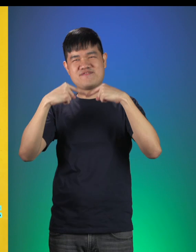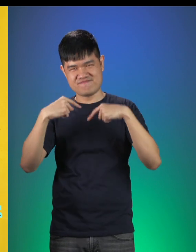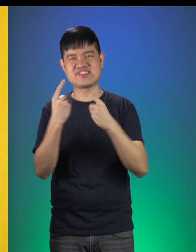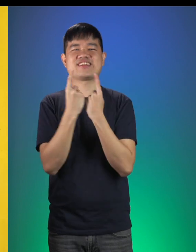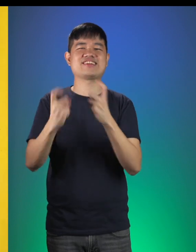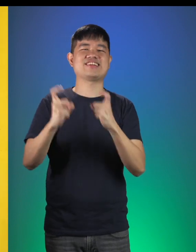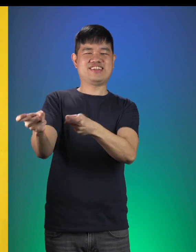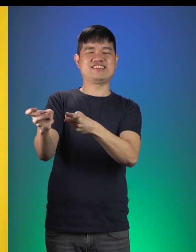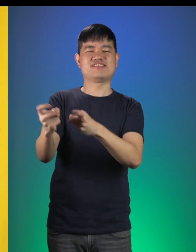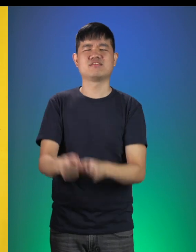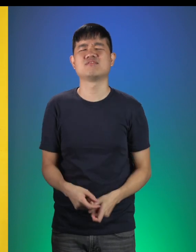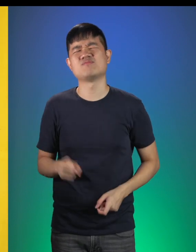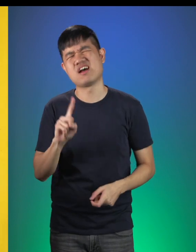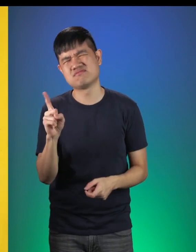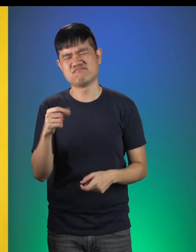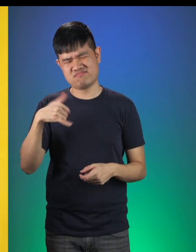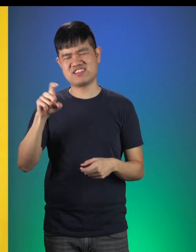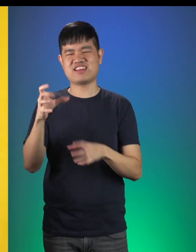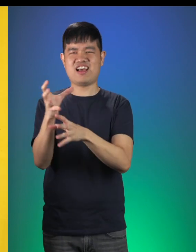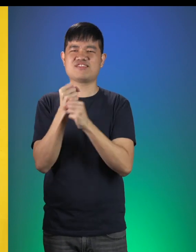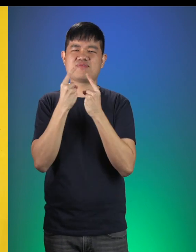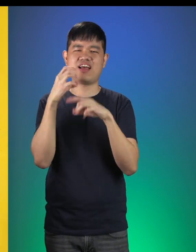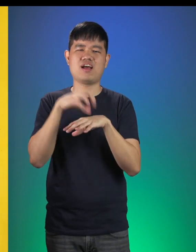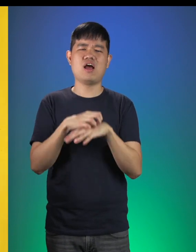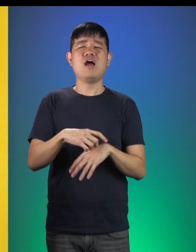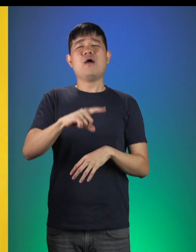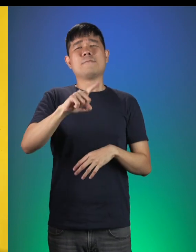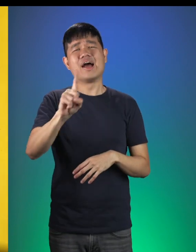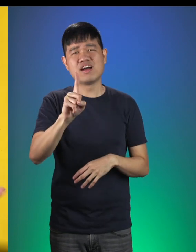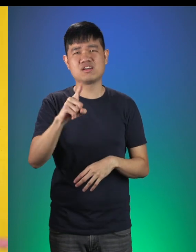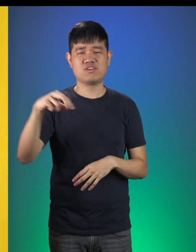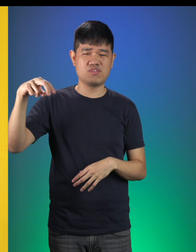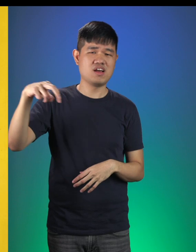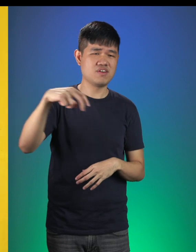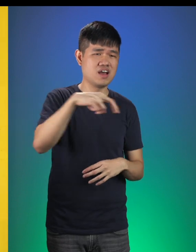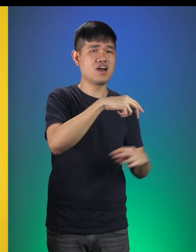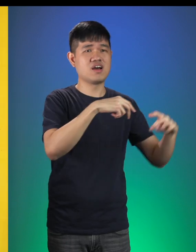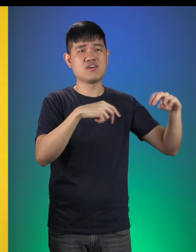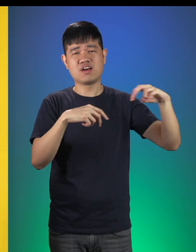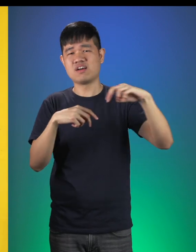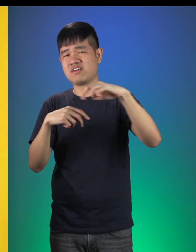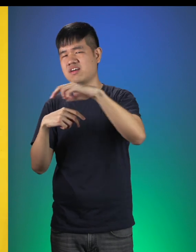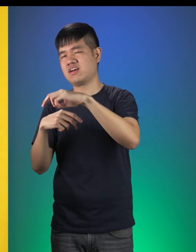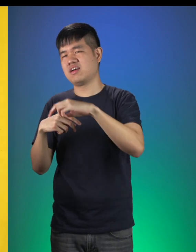But she still needed to get a Birthday Cake. However all that walking around had gotten her so tired and hungry.